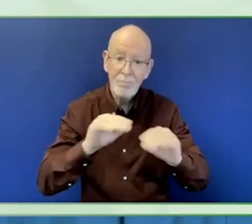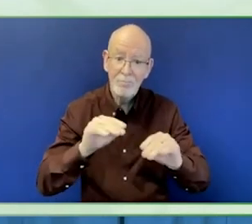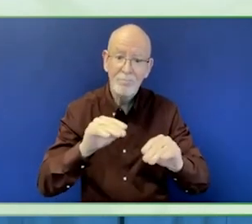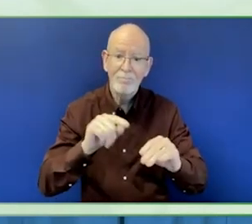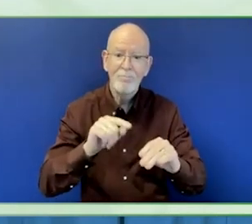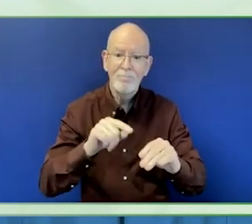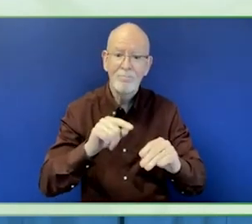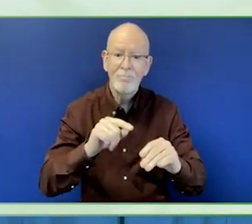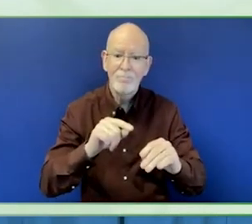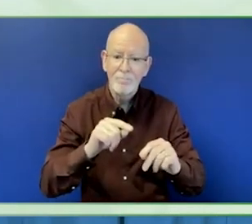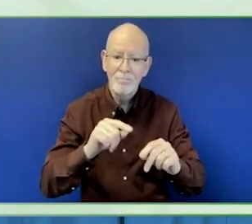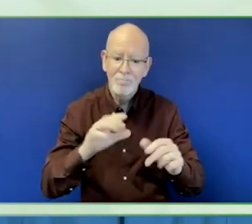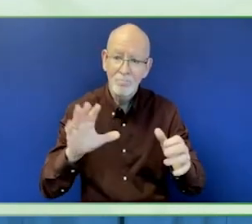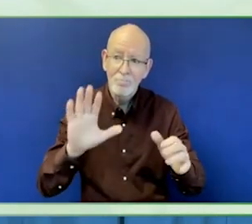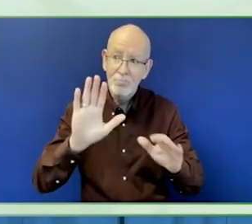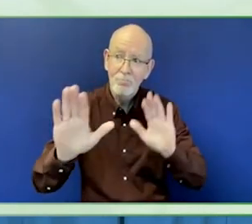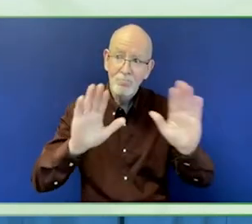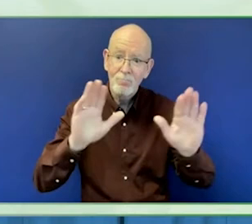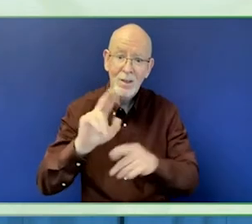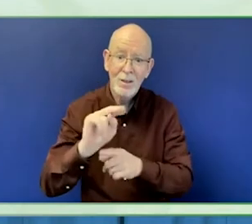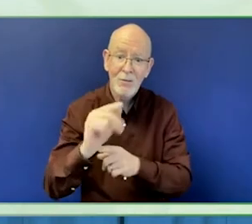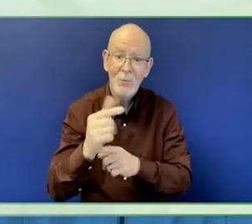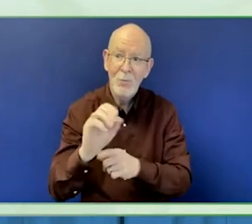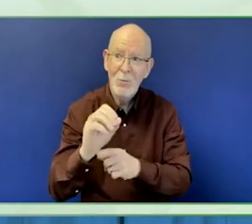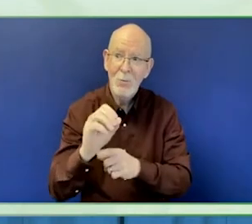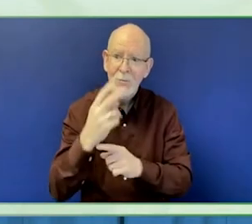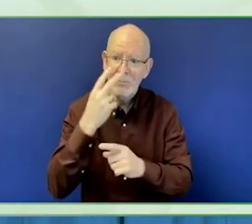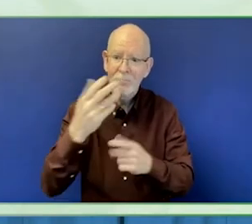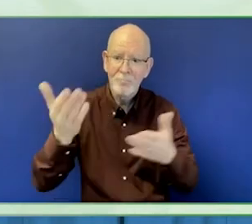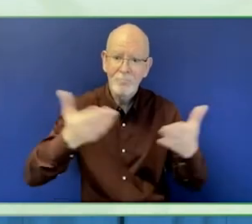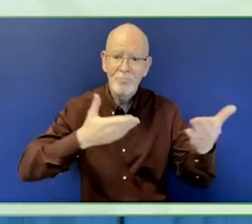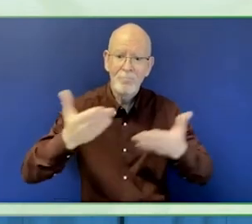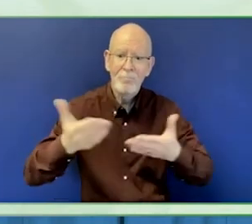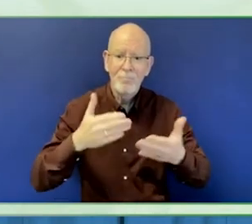projects supporting rights-based non-formal education.